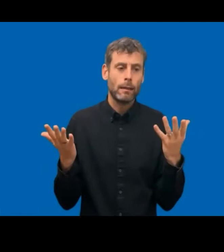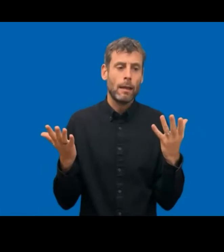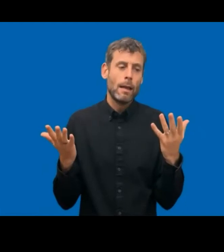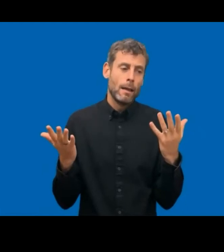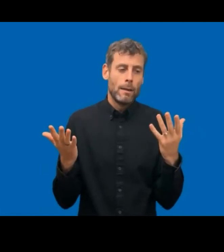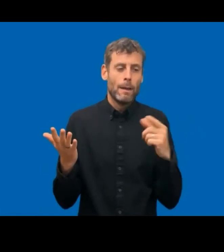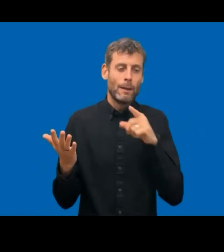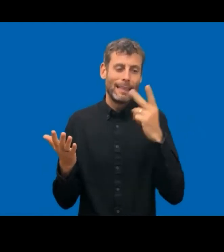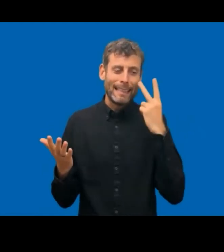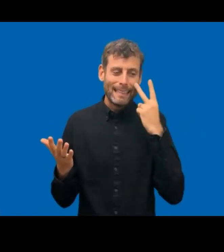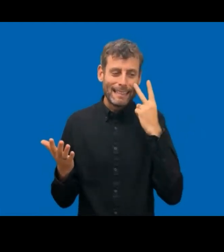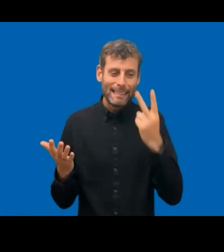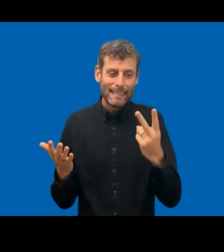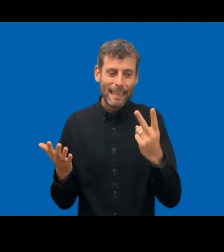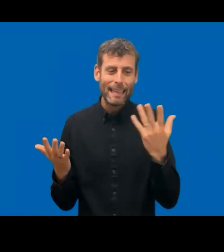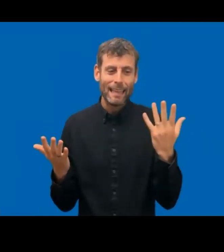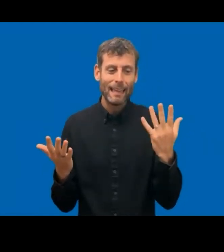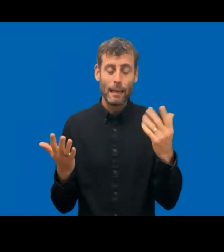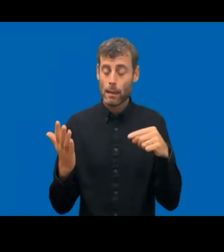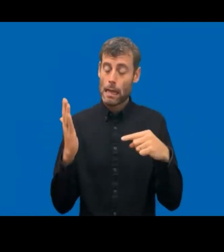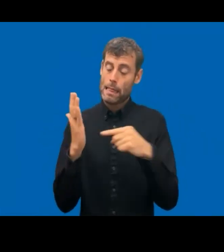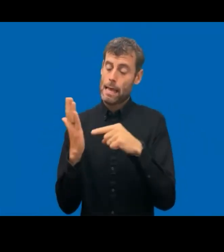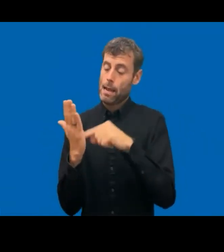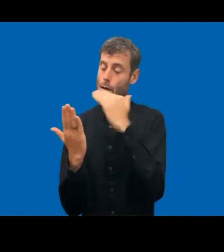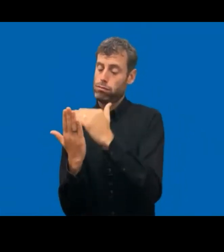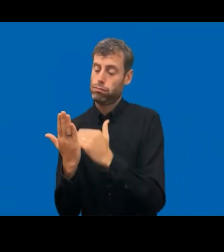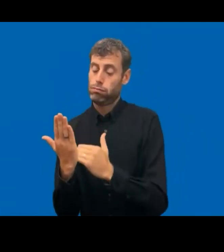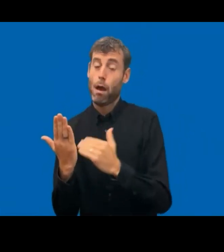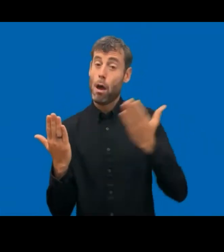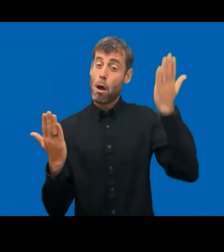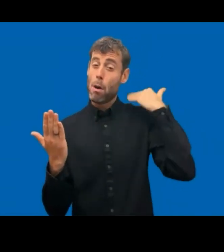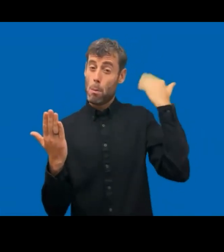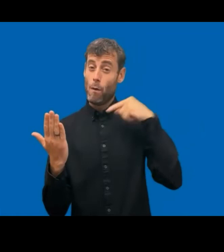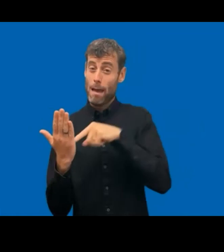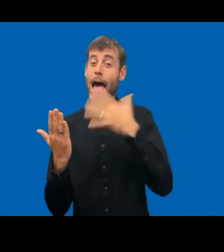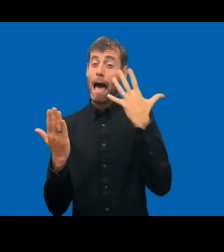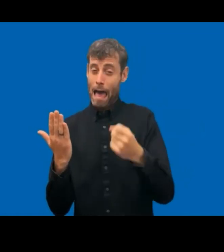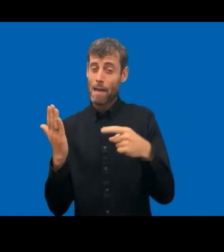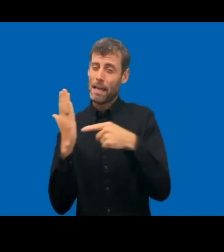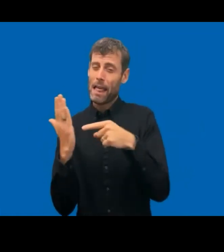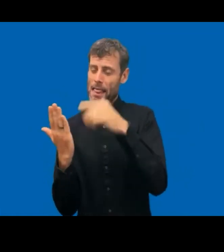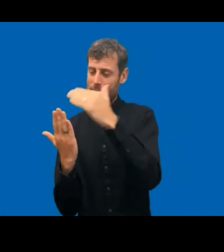this this is not always the case, and it did not happen as for many Member States and